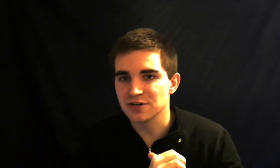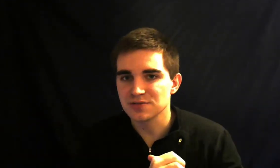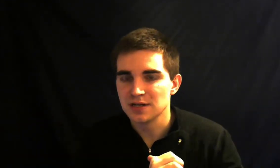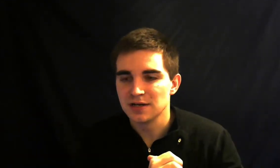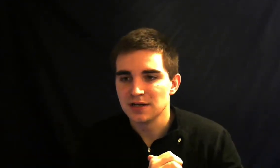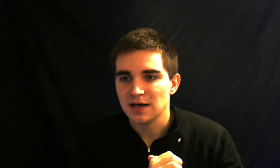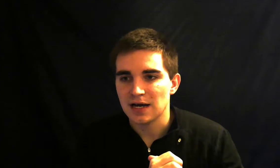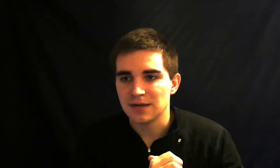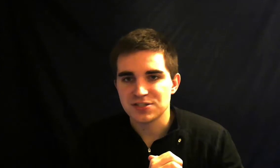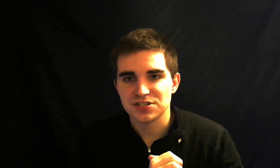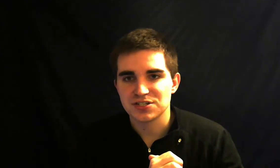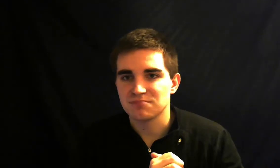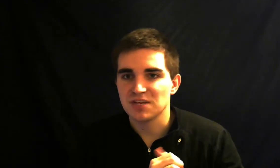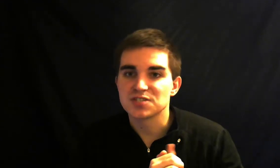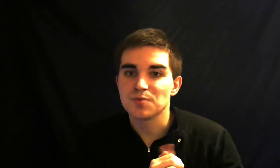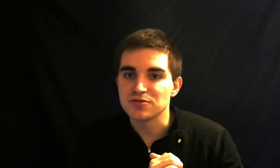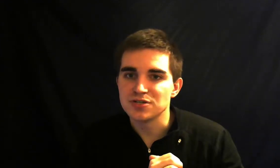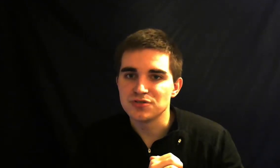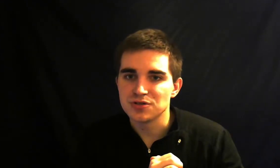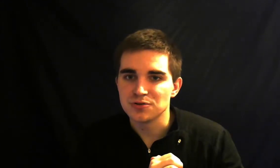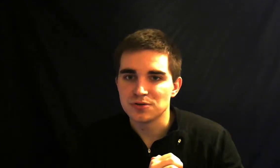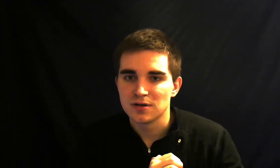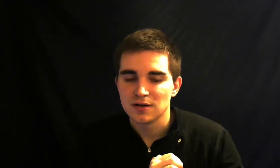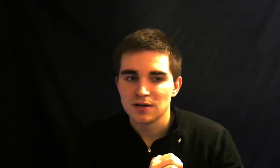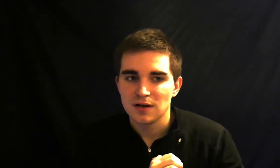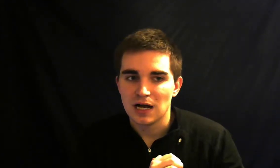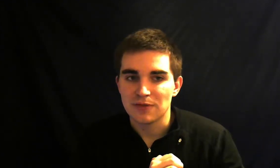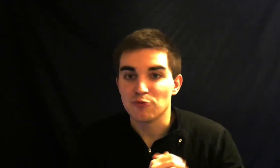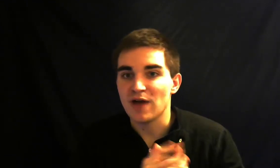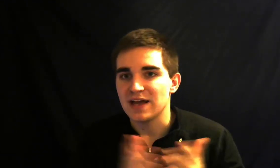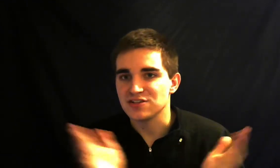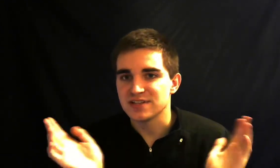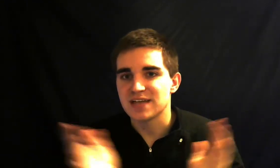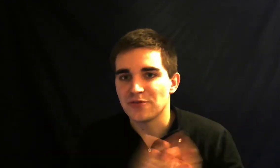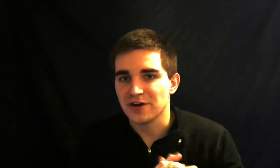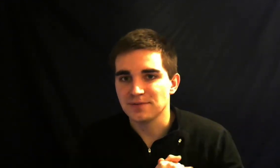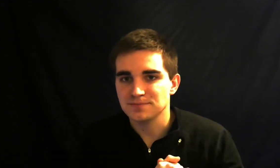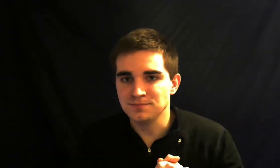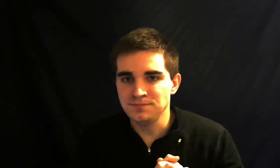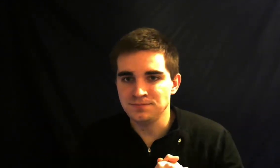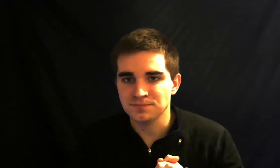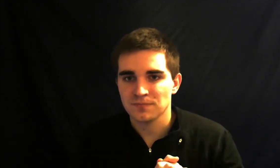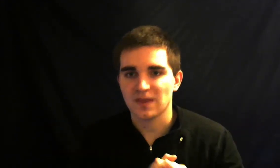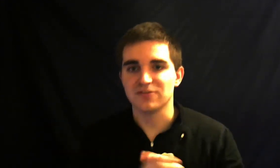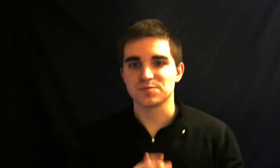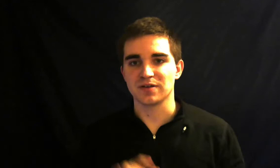that's just to expose you to the range that's out there if they're